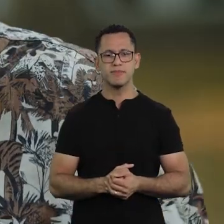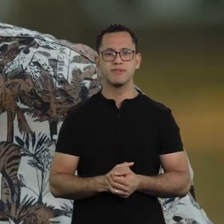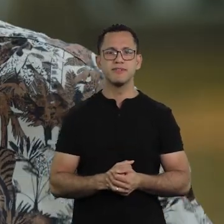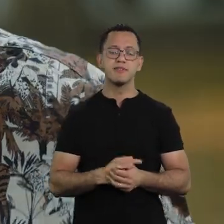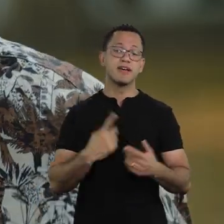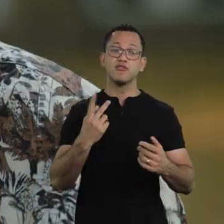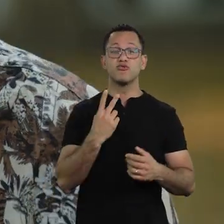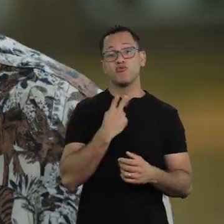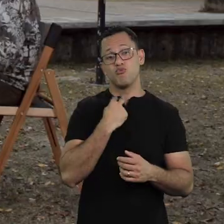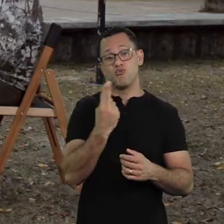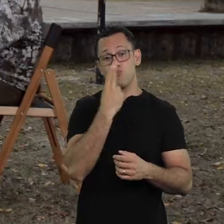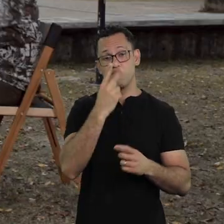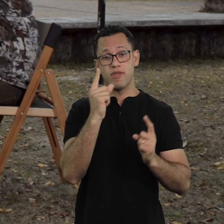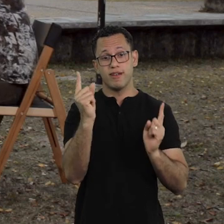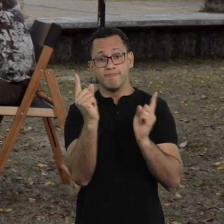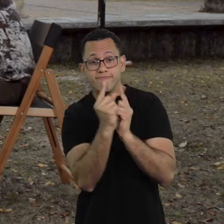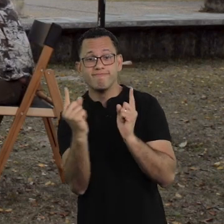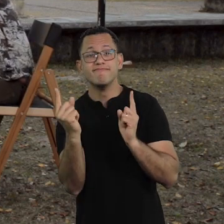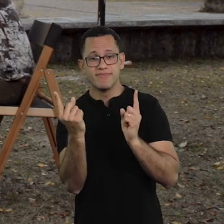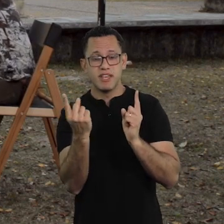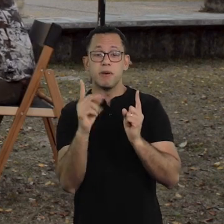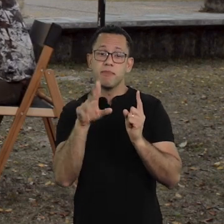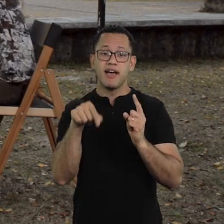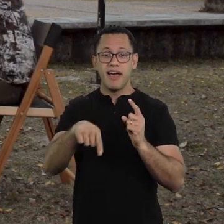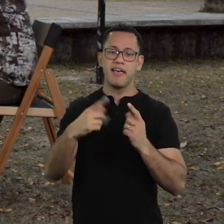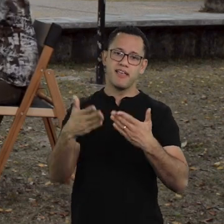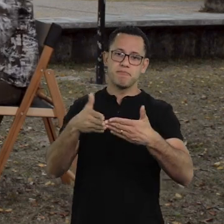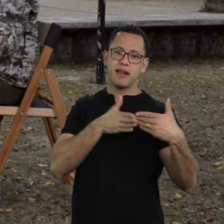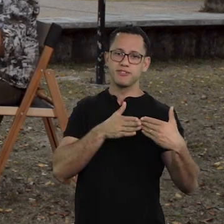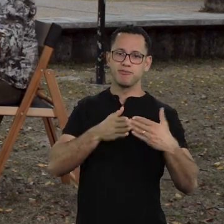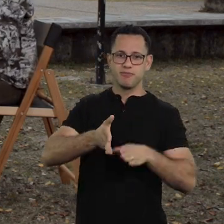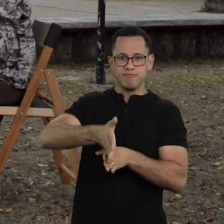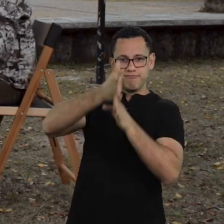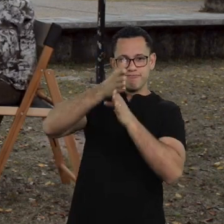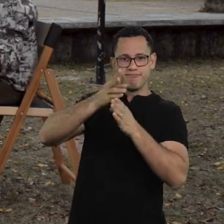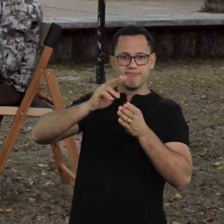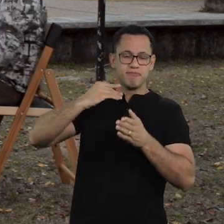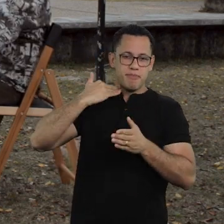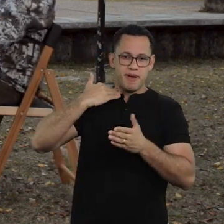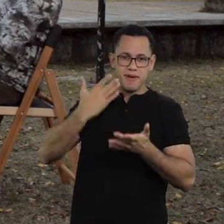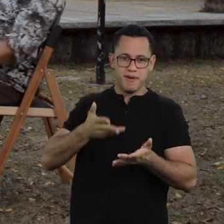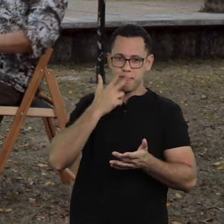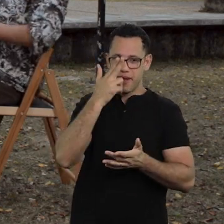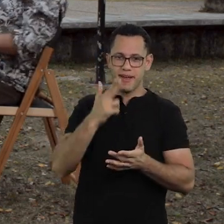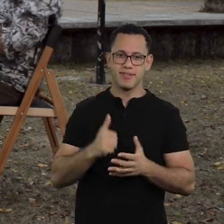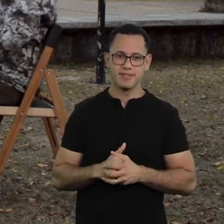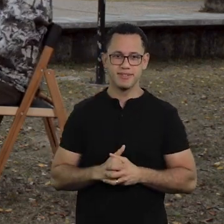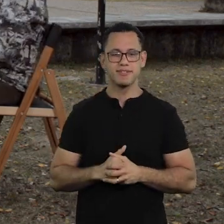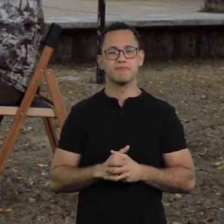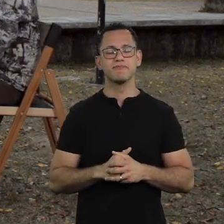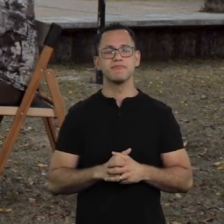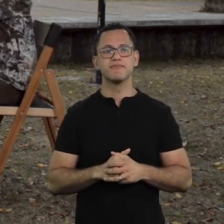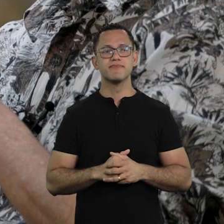I have no words… We can't touch, do like this. Sign the loan. I will, how much do you want?